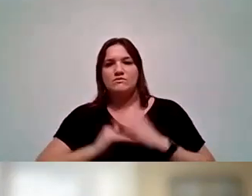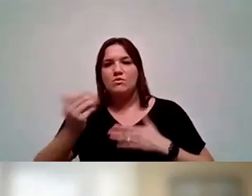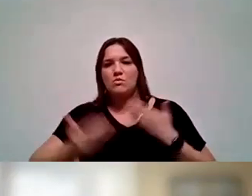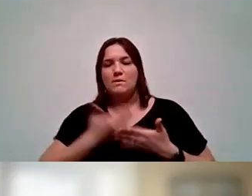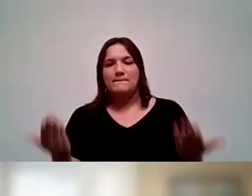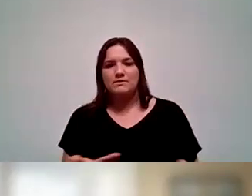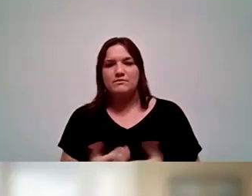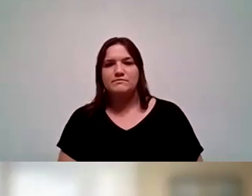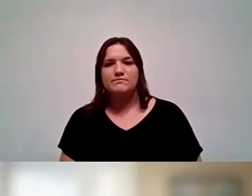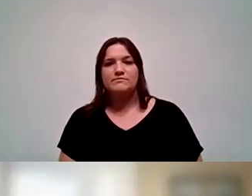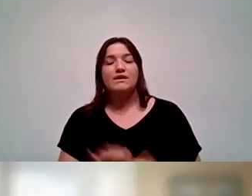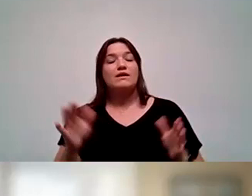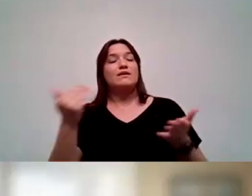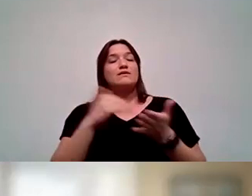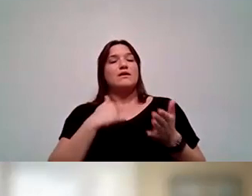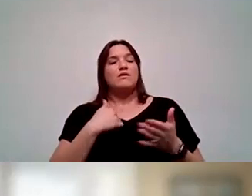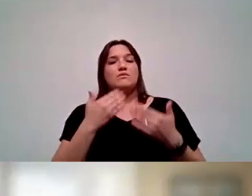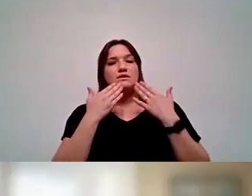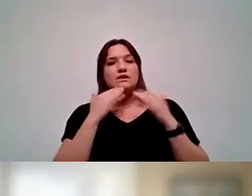So again, I just want to thank the organizers of this group